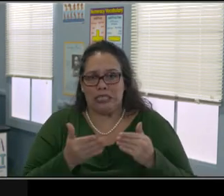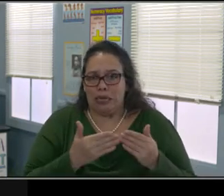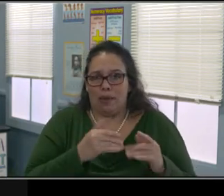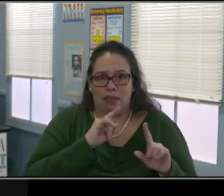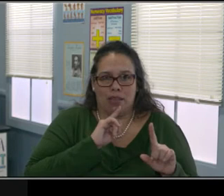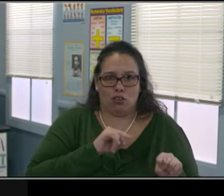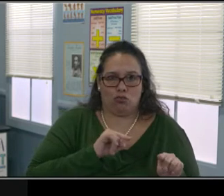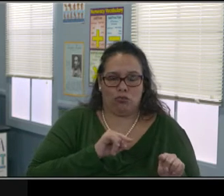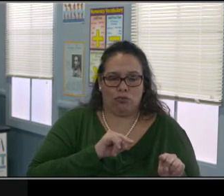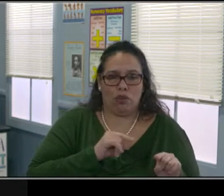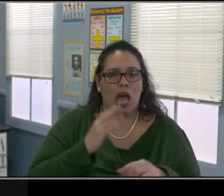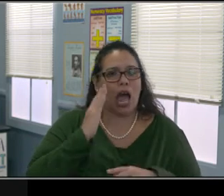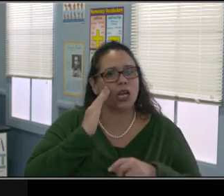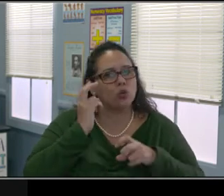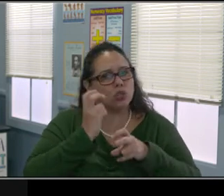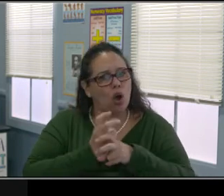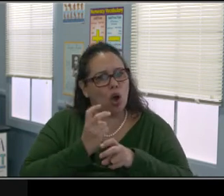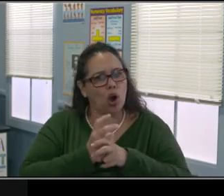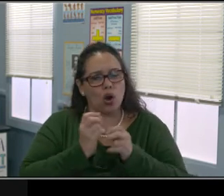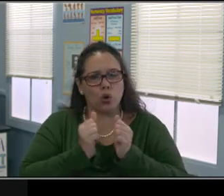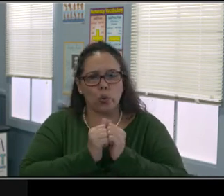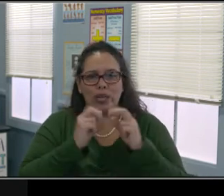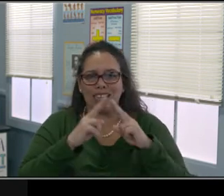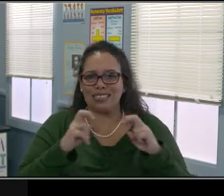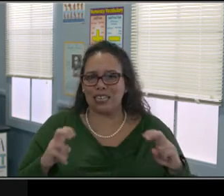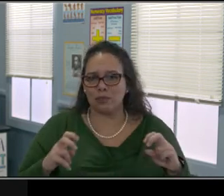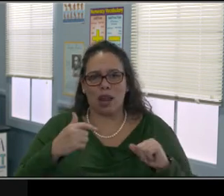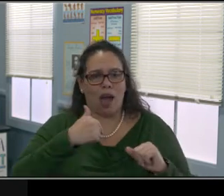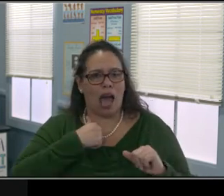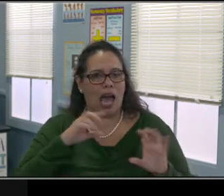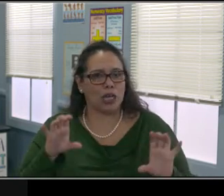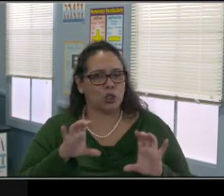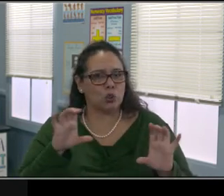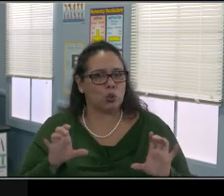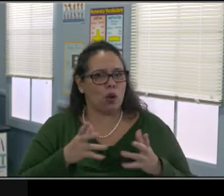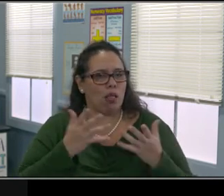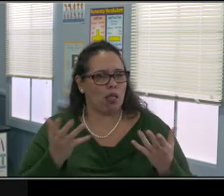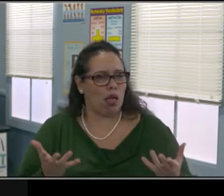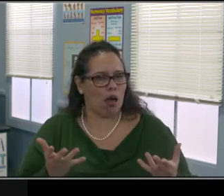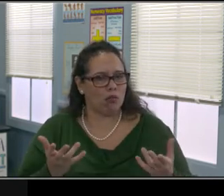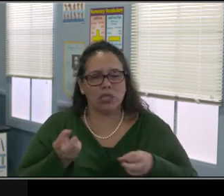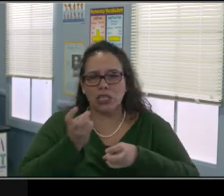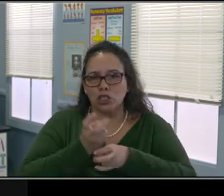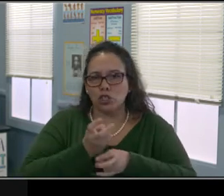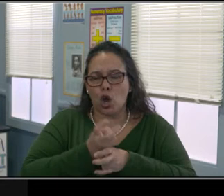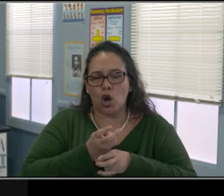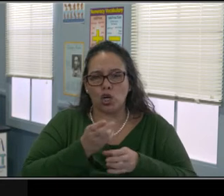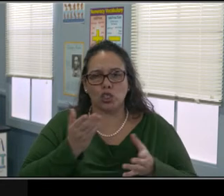Does that mean that the one-on-one aid can have extra conversations with the parent and say